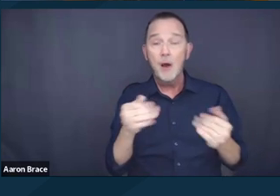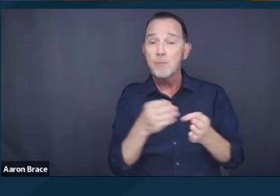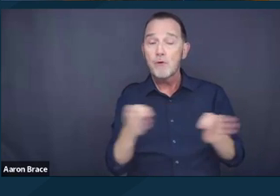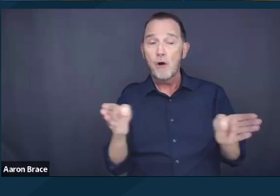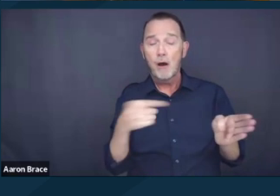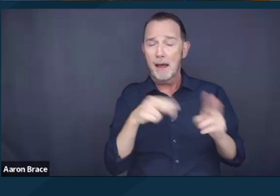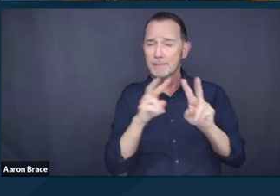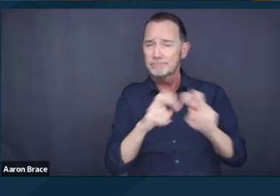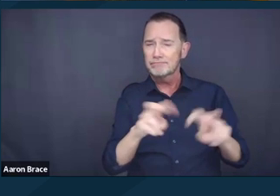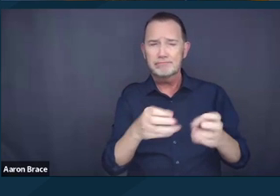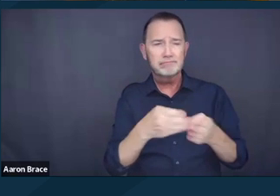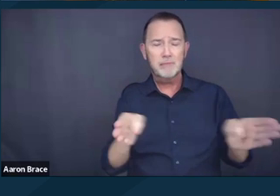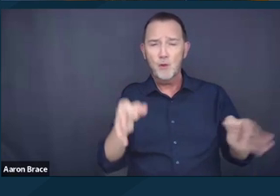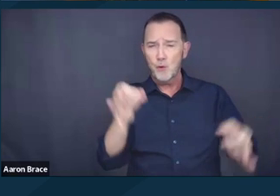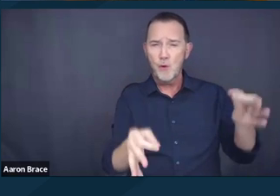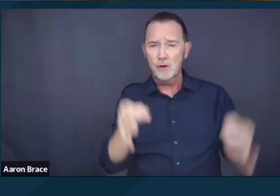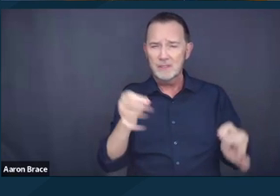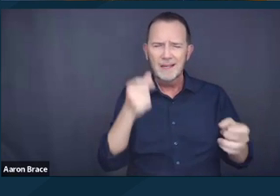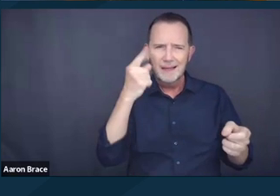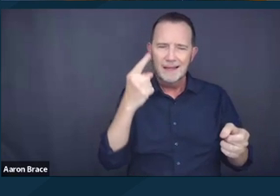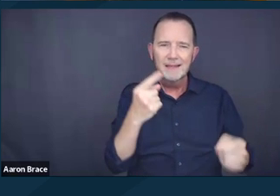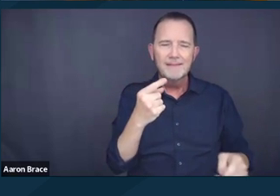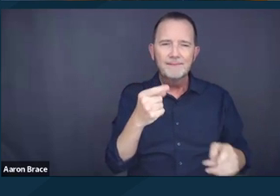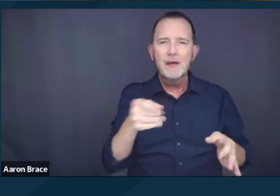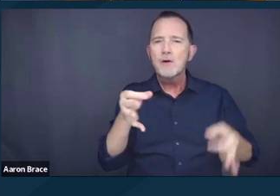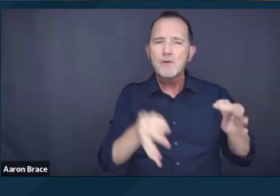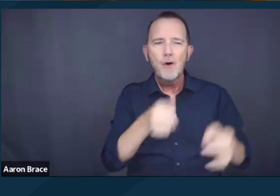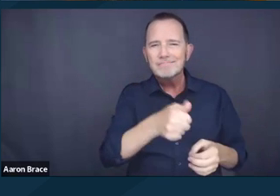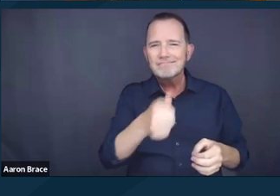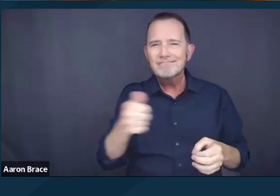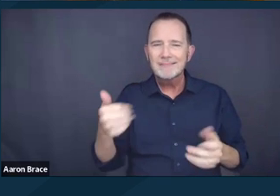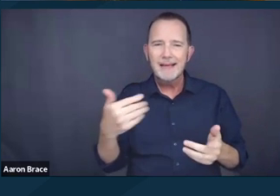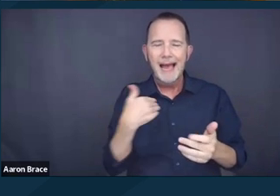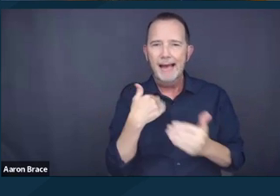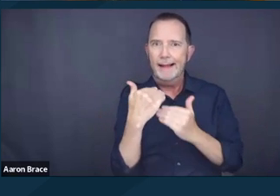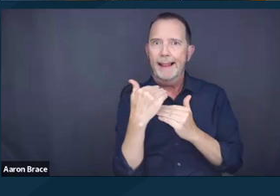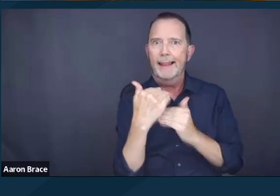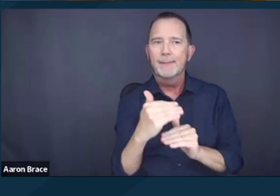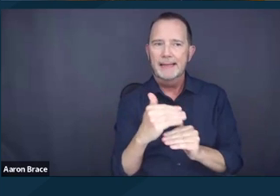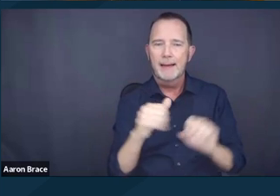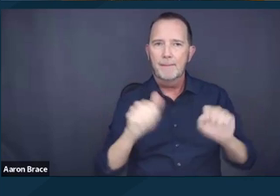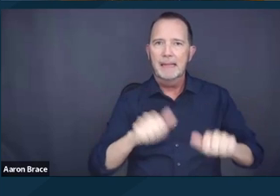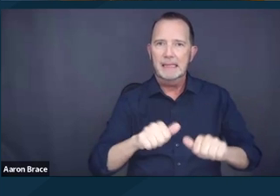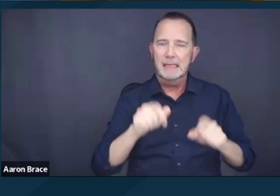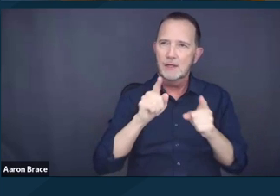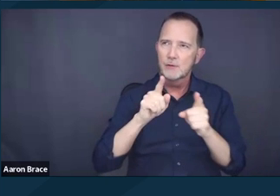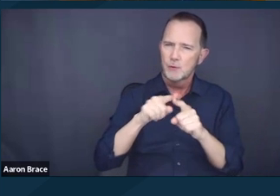I specifically say this in the context of their limited and narrow interpretations of federal constitutional amendments.